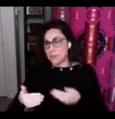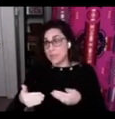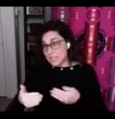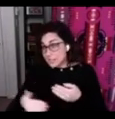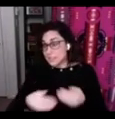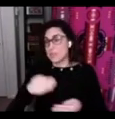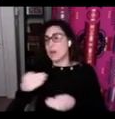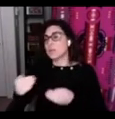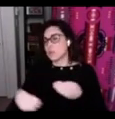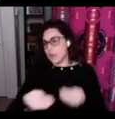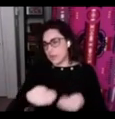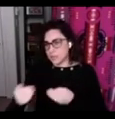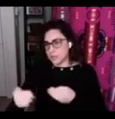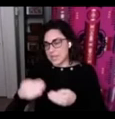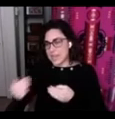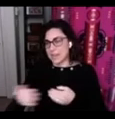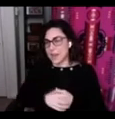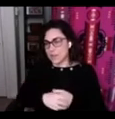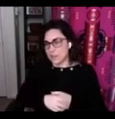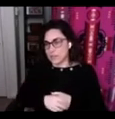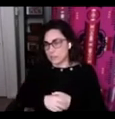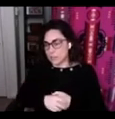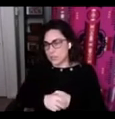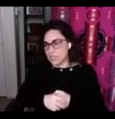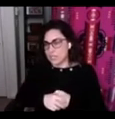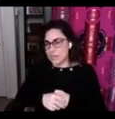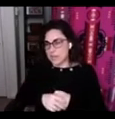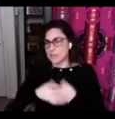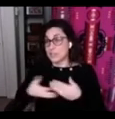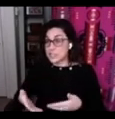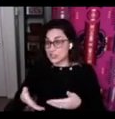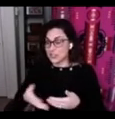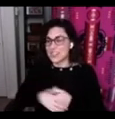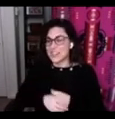the kids to be also able to be gaining higher levels of proficiency because their teachers